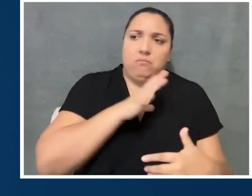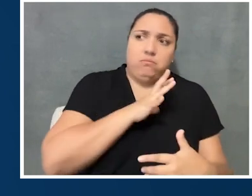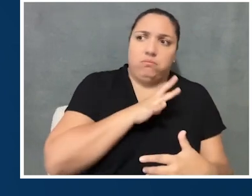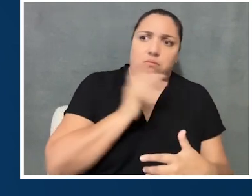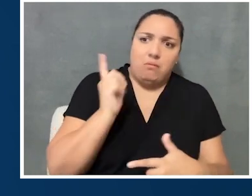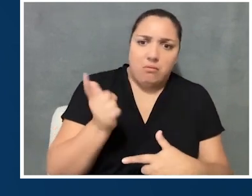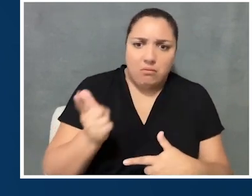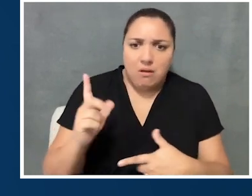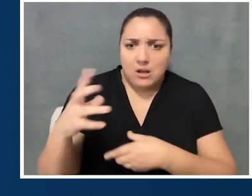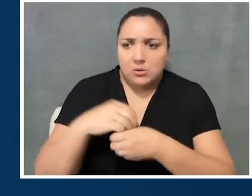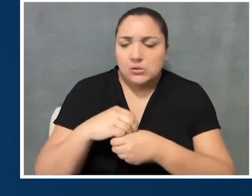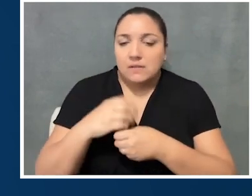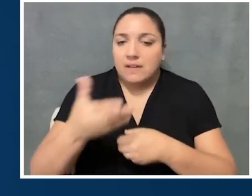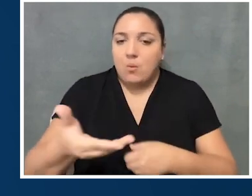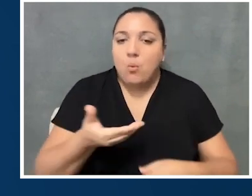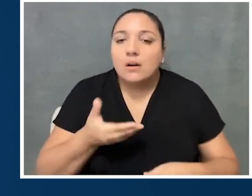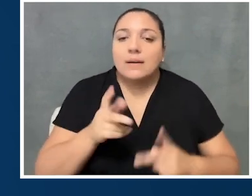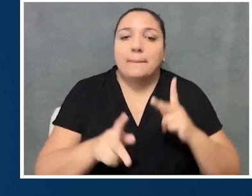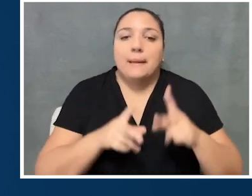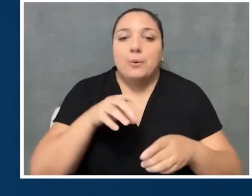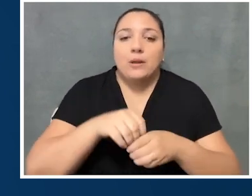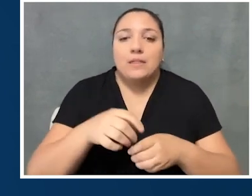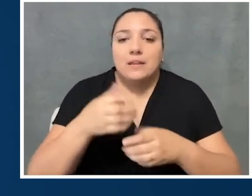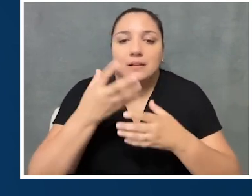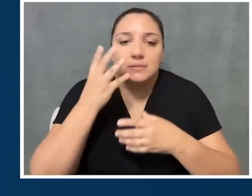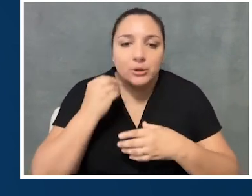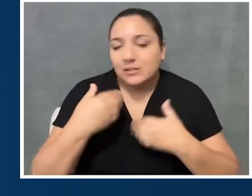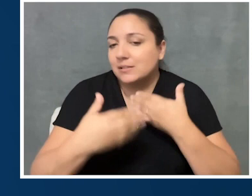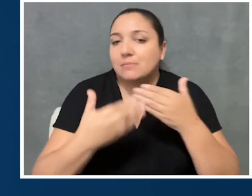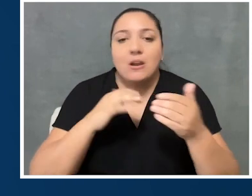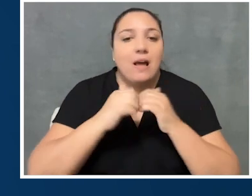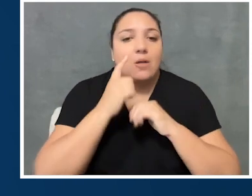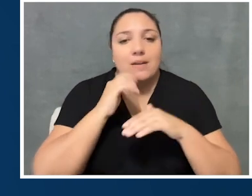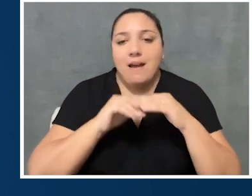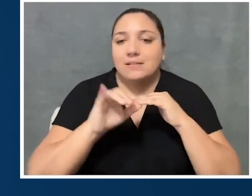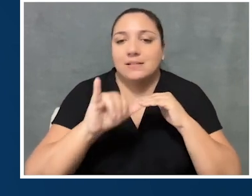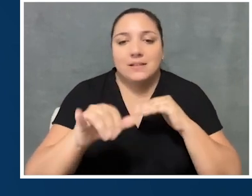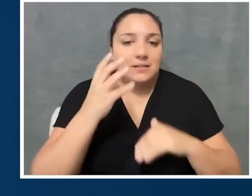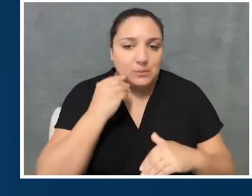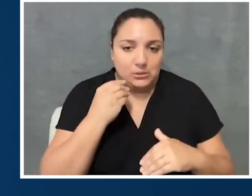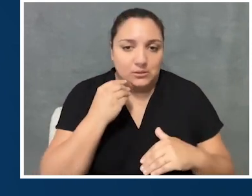and really welcomes people into an experience regardless of how they are accessing that experience.